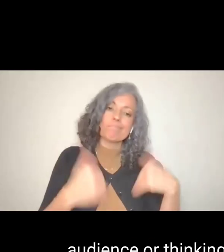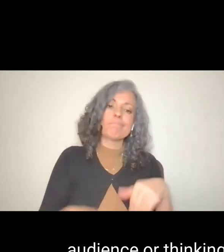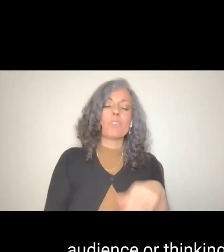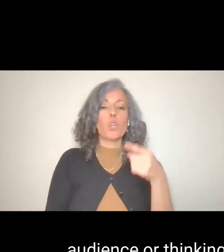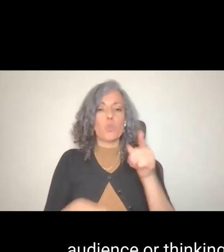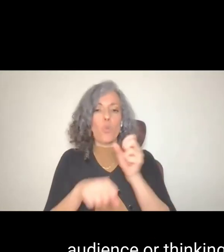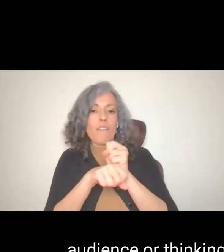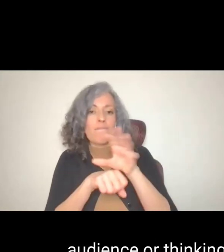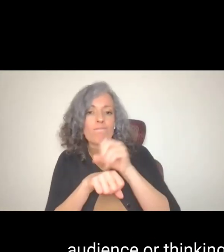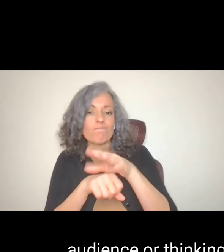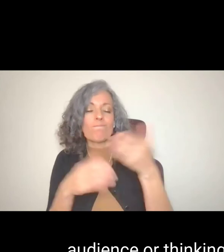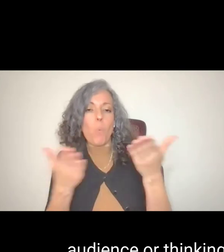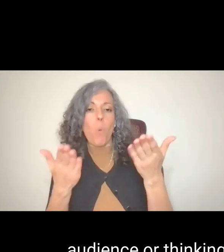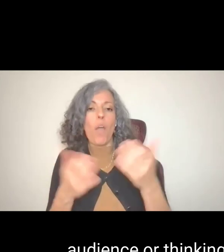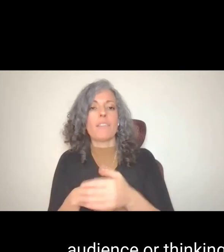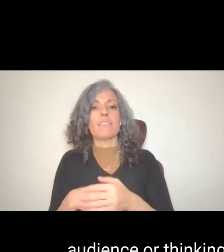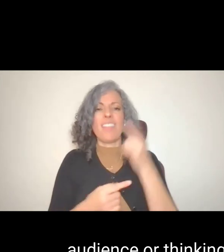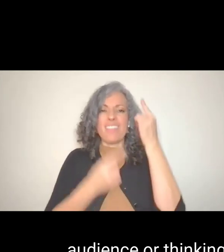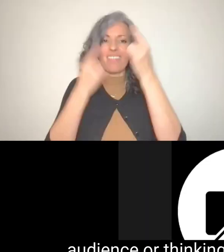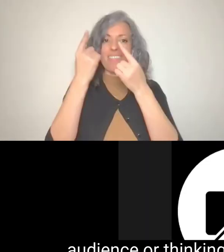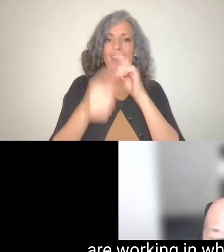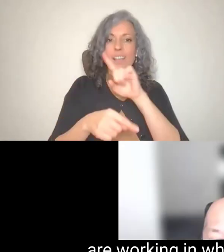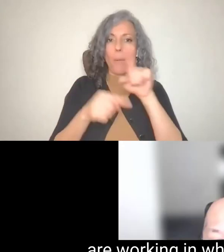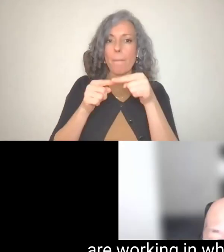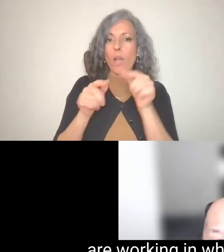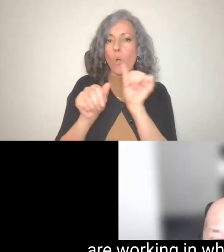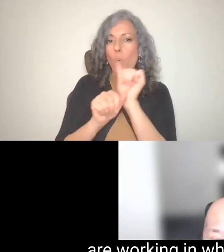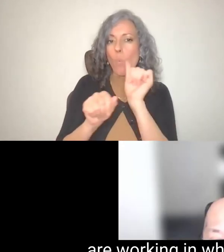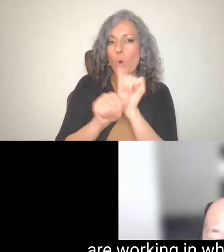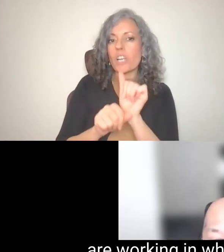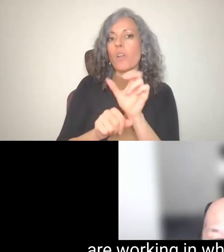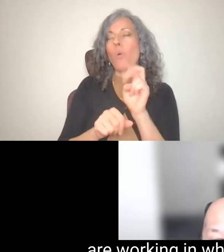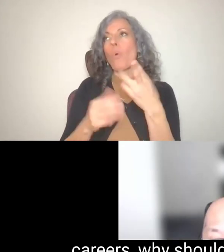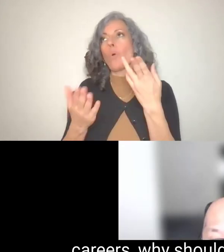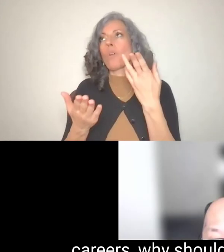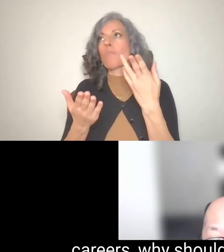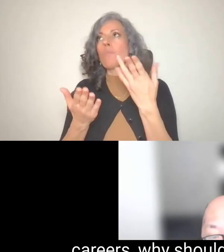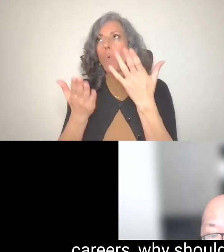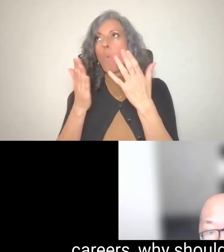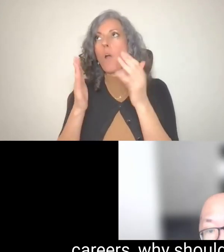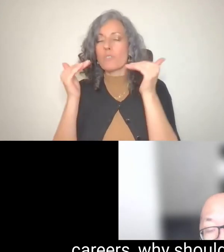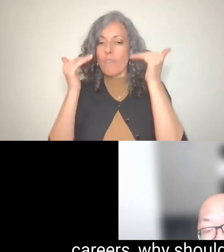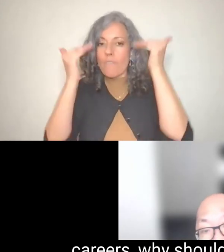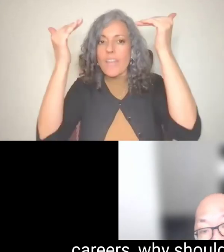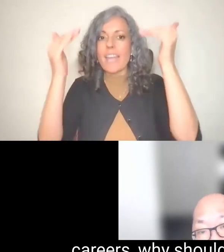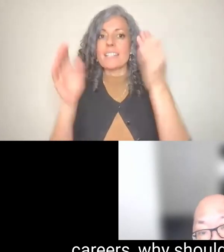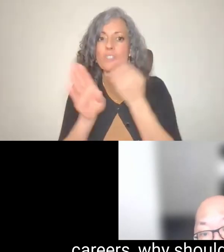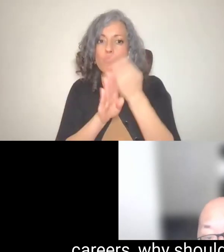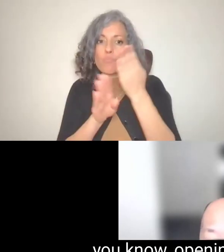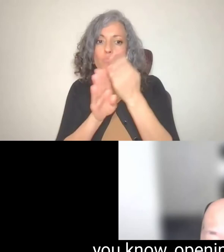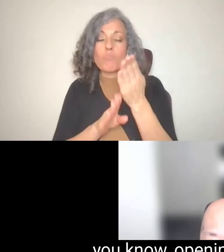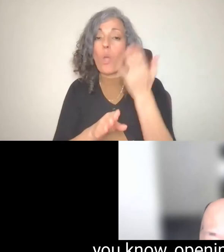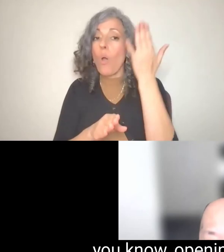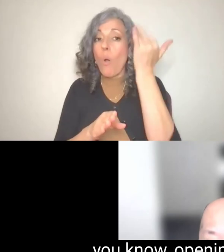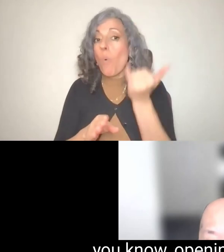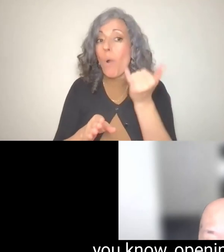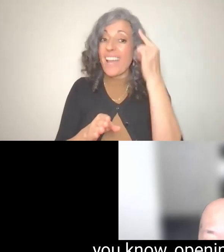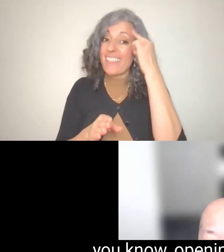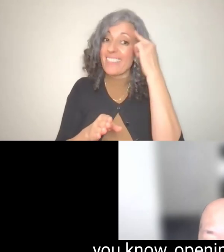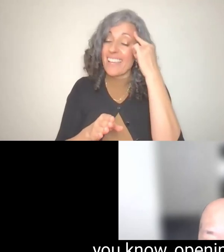audience or thinking about working are, who are working in which to advancing their careers, why should they consider her then, you know, opening that ABLE account